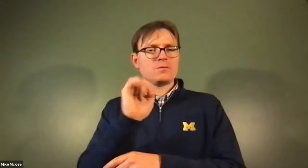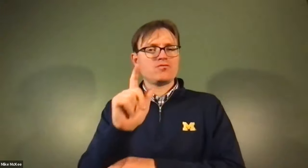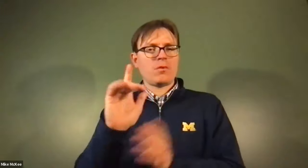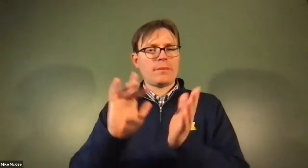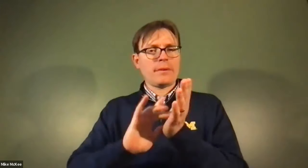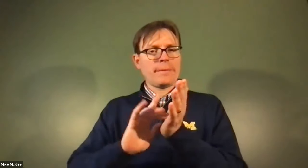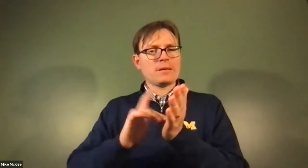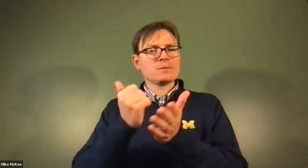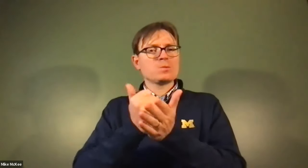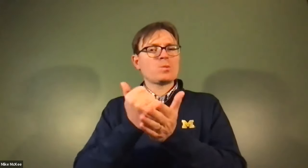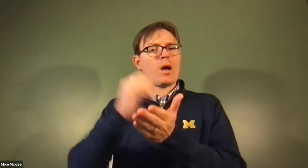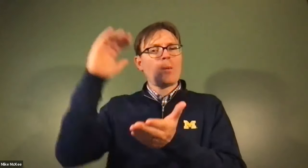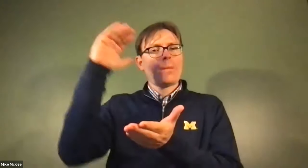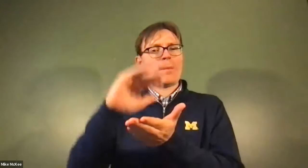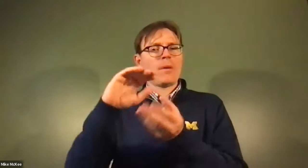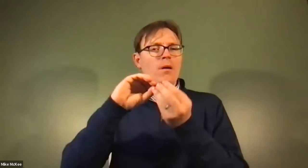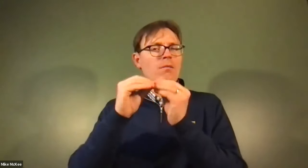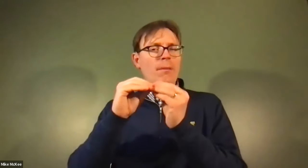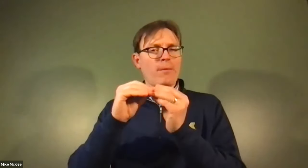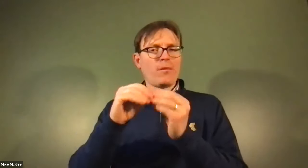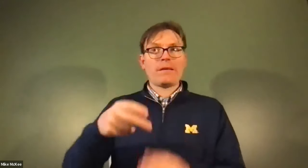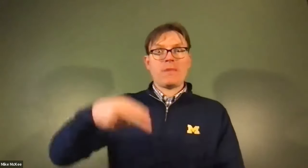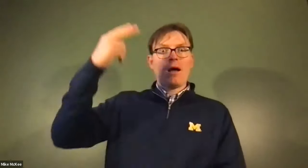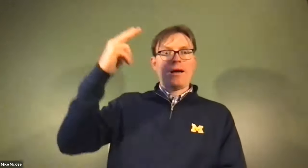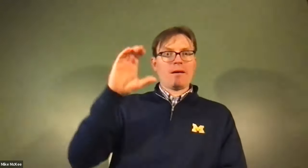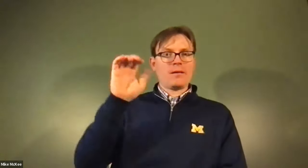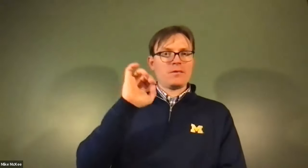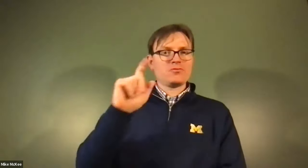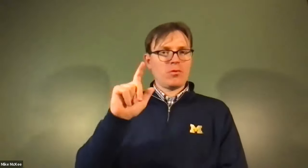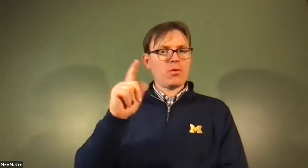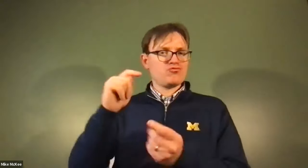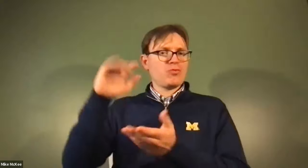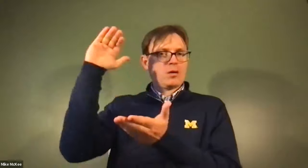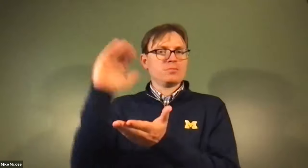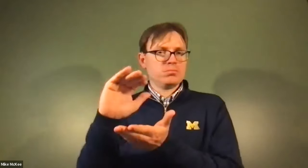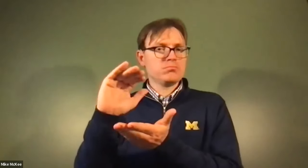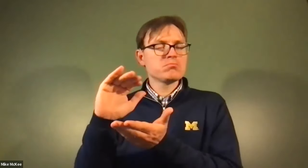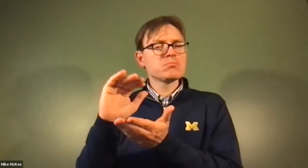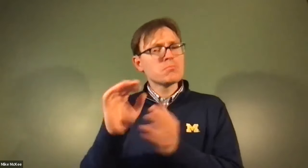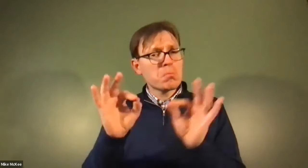James Cech: They used to give cholesterol medications like just to bring down cholesterol.